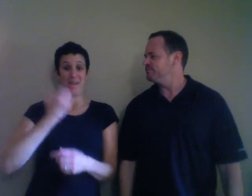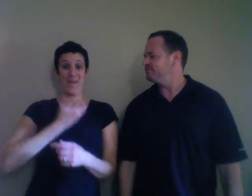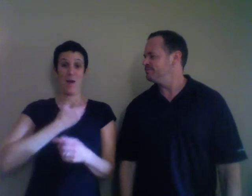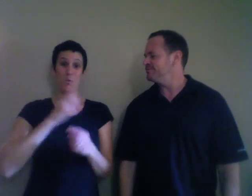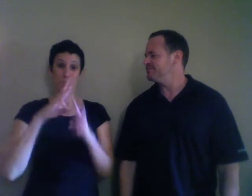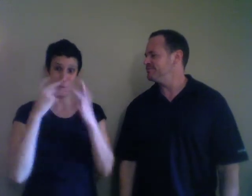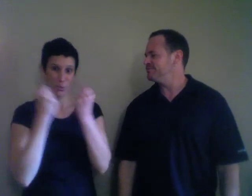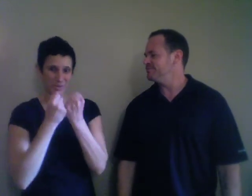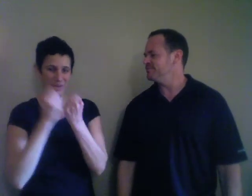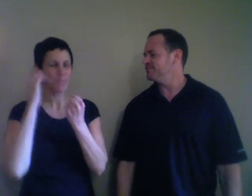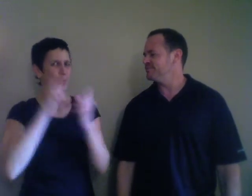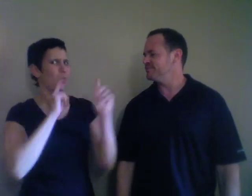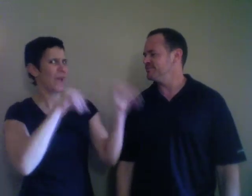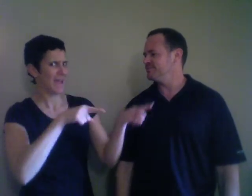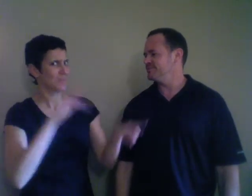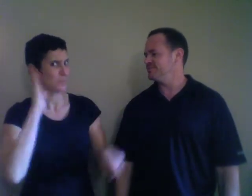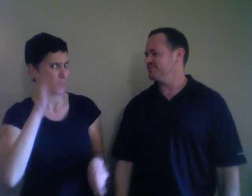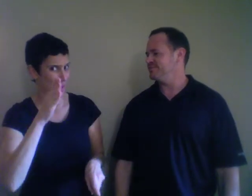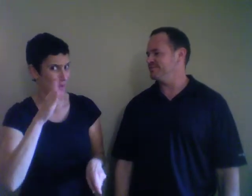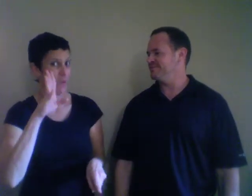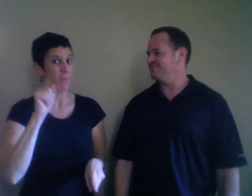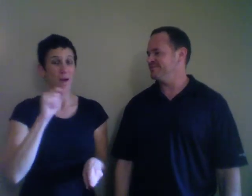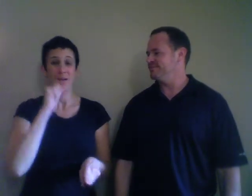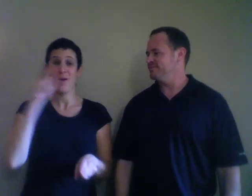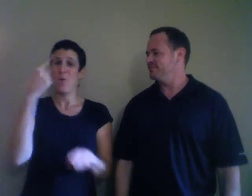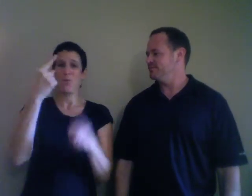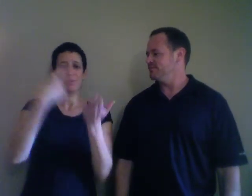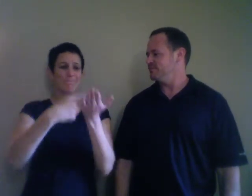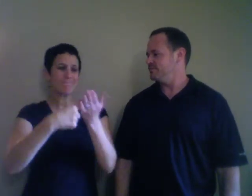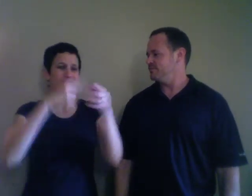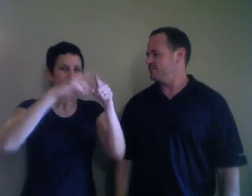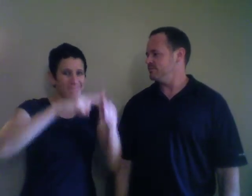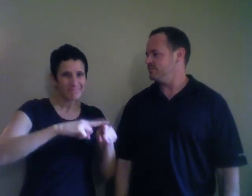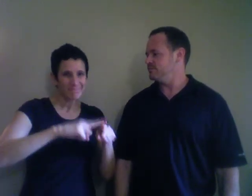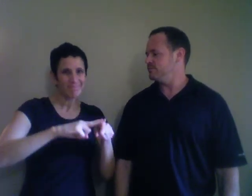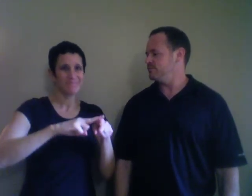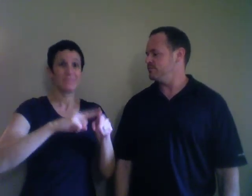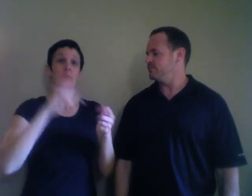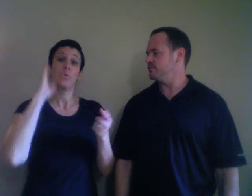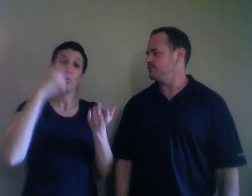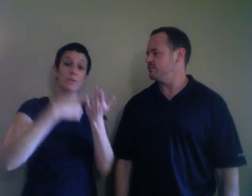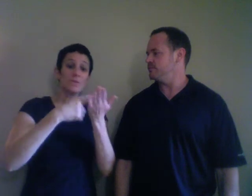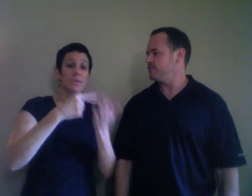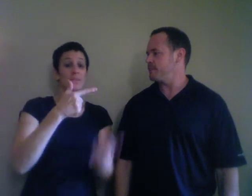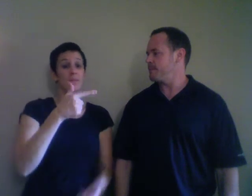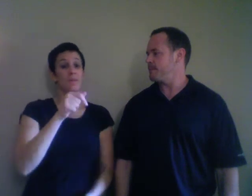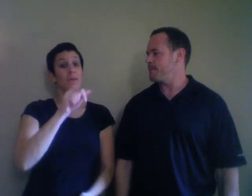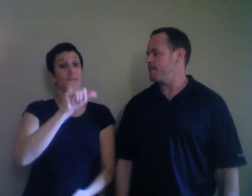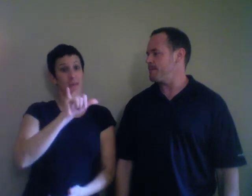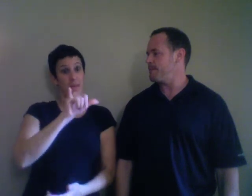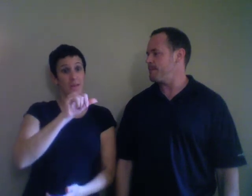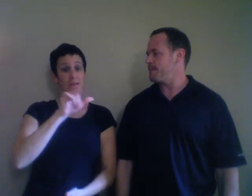The goal of our workshop is not only to provide information